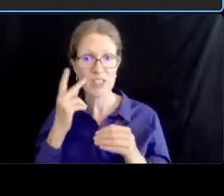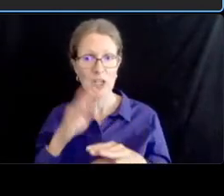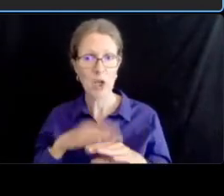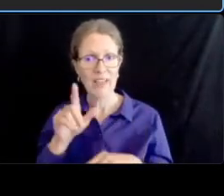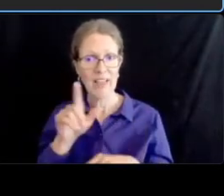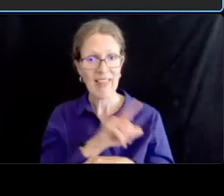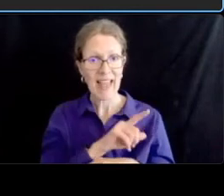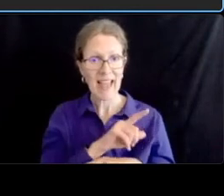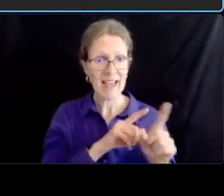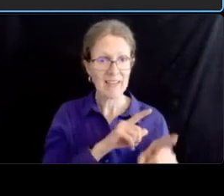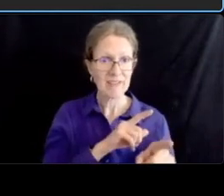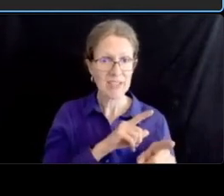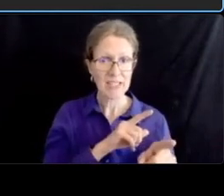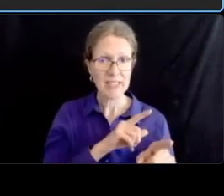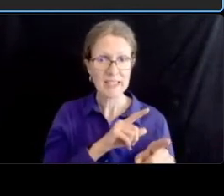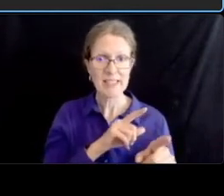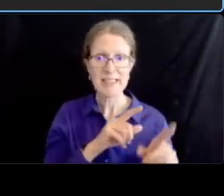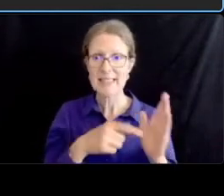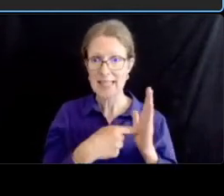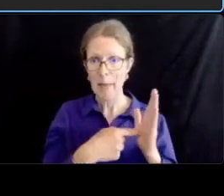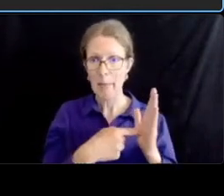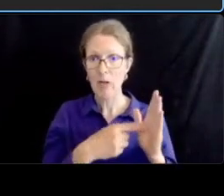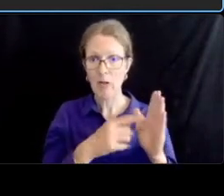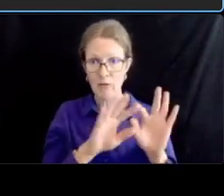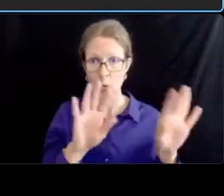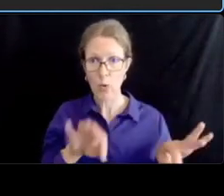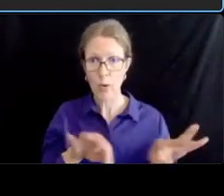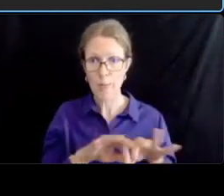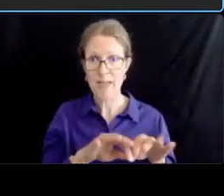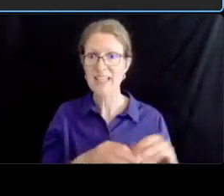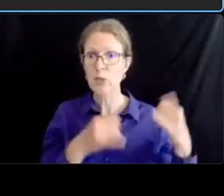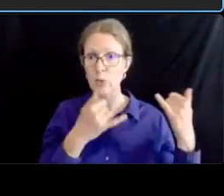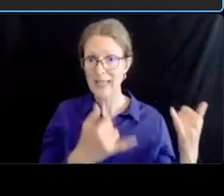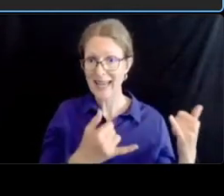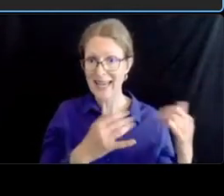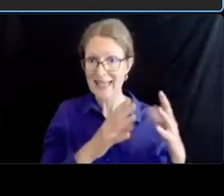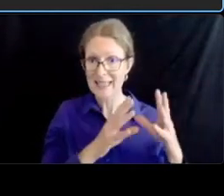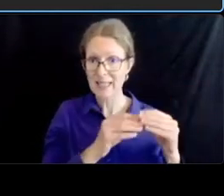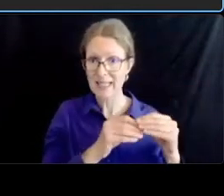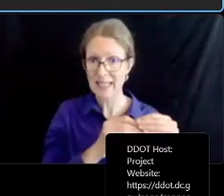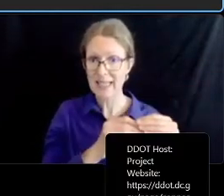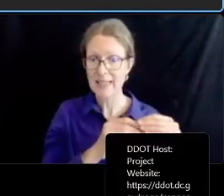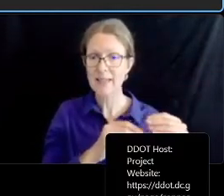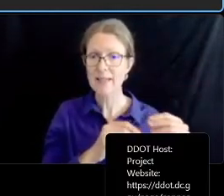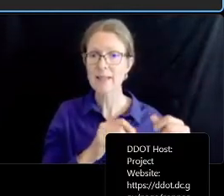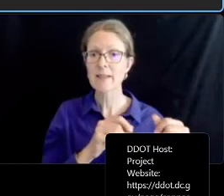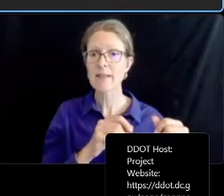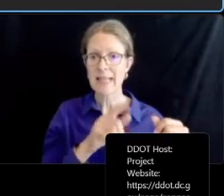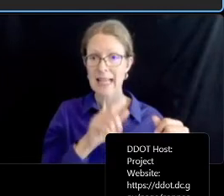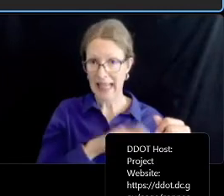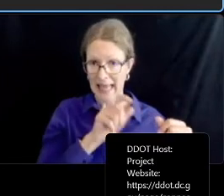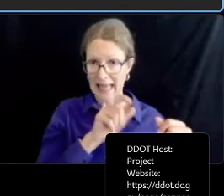your interaction with us today and we also have a button that you would click or you would mark